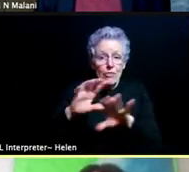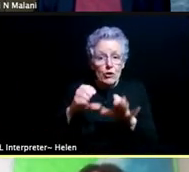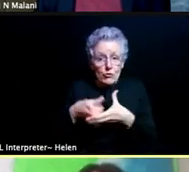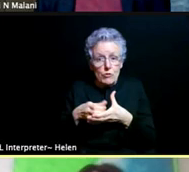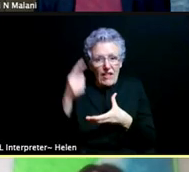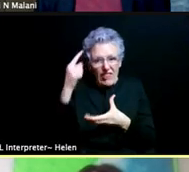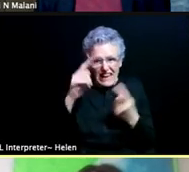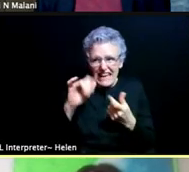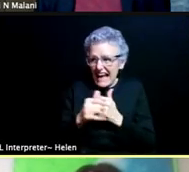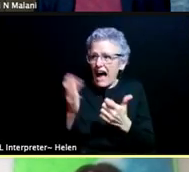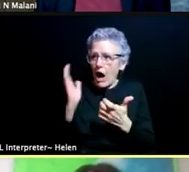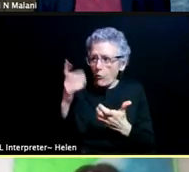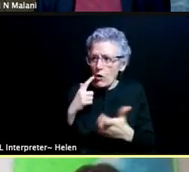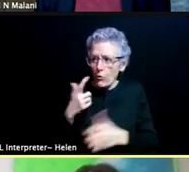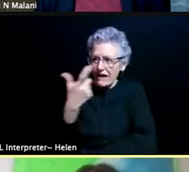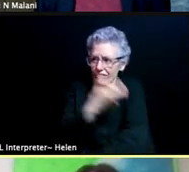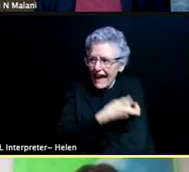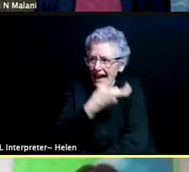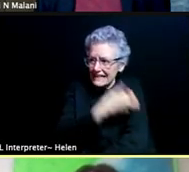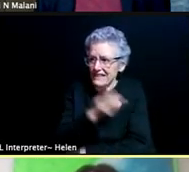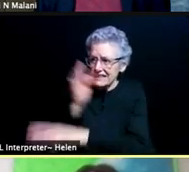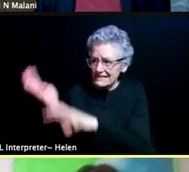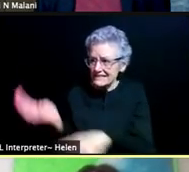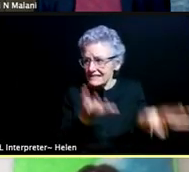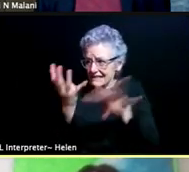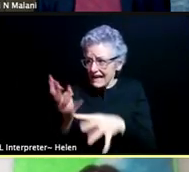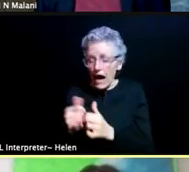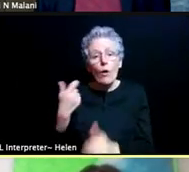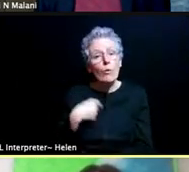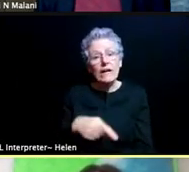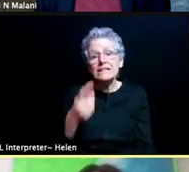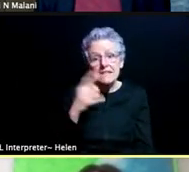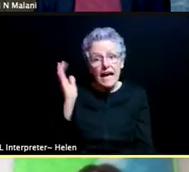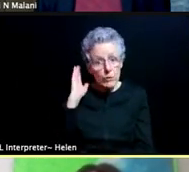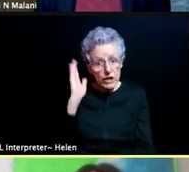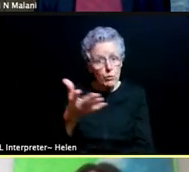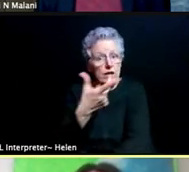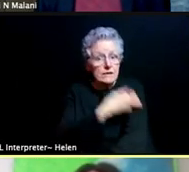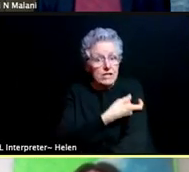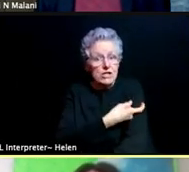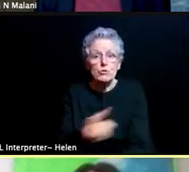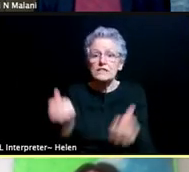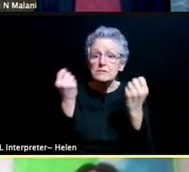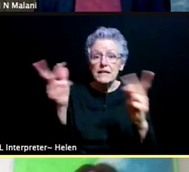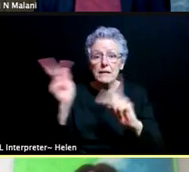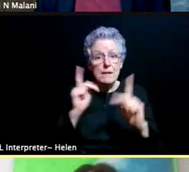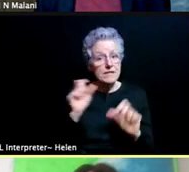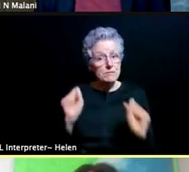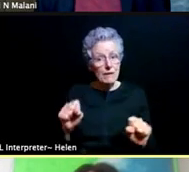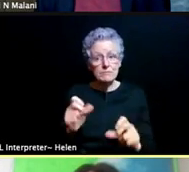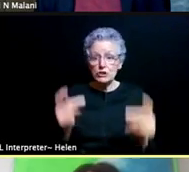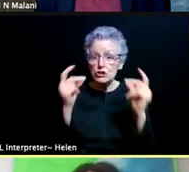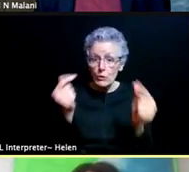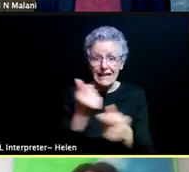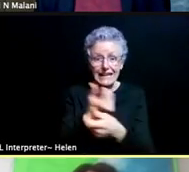out into our community, we said all along we would administer vaccines to as many people as we can as quickly and safely as possible.